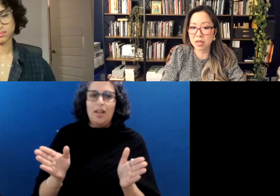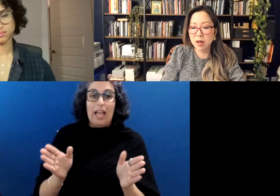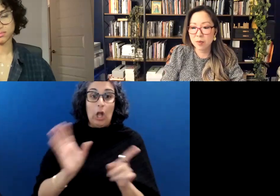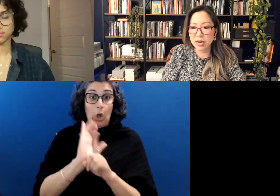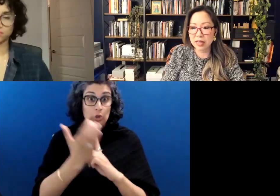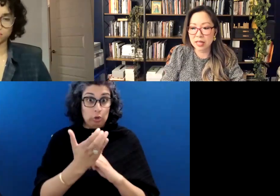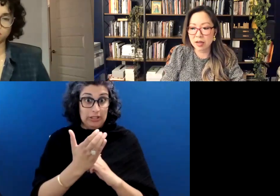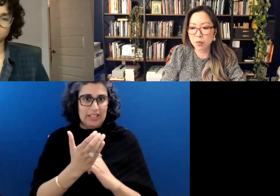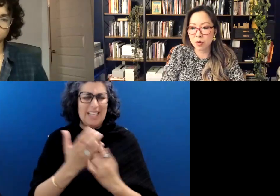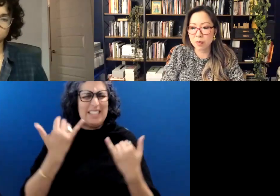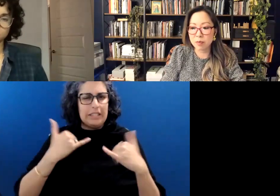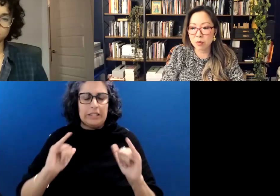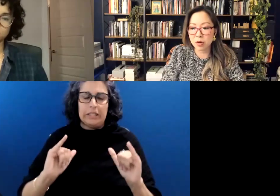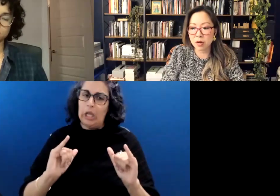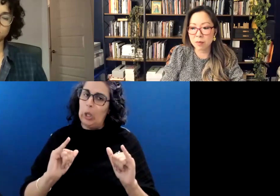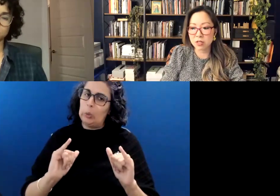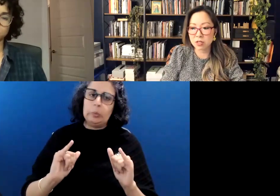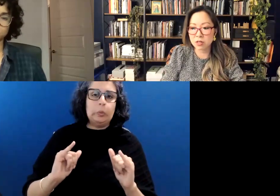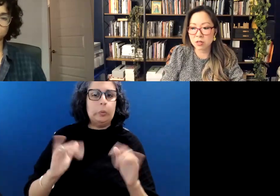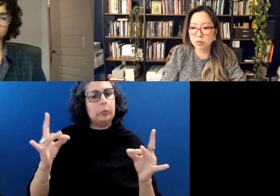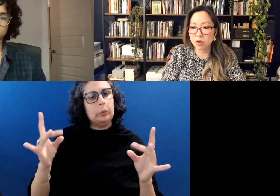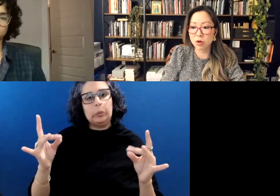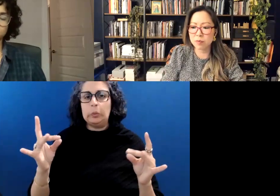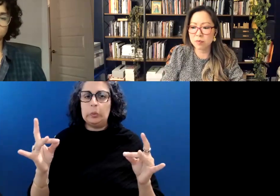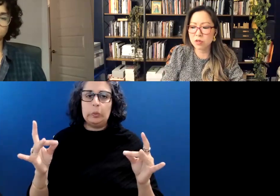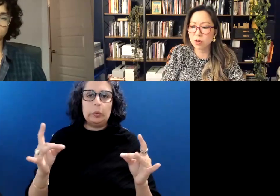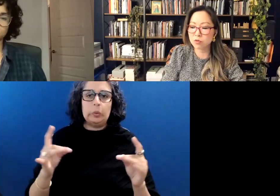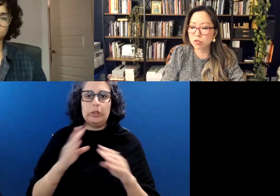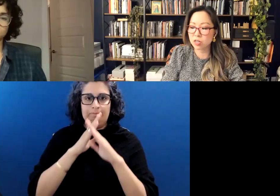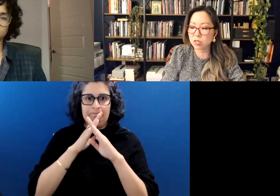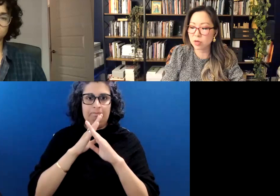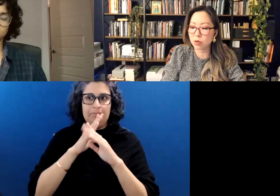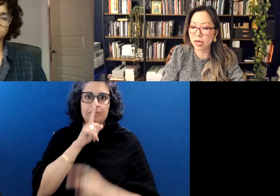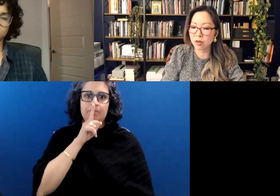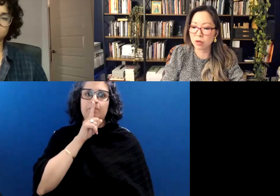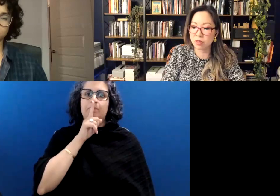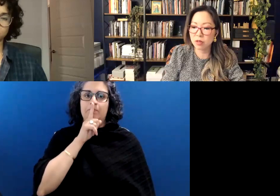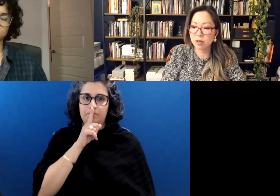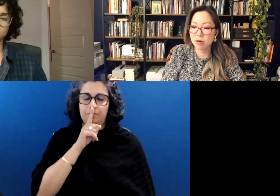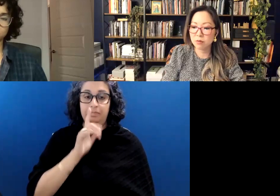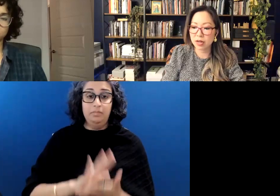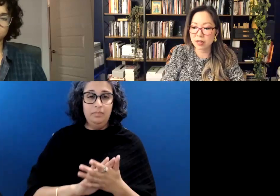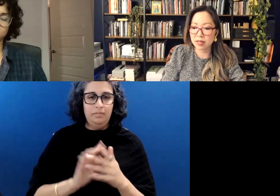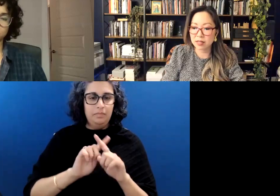But I think more people were coming to terms, or, you know, starting to be okay with recognizing